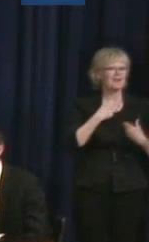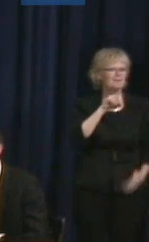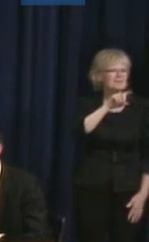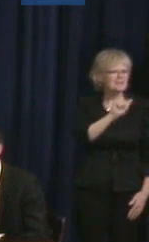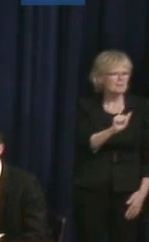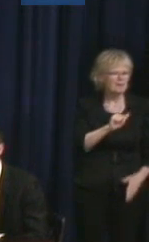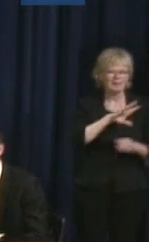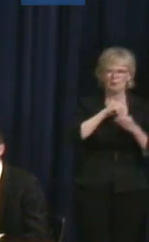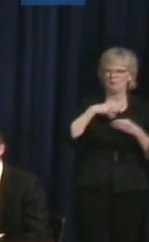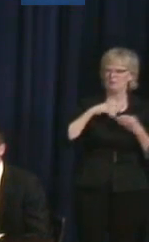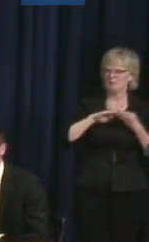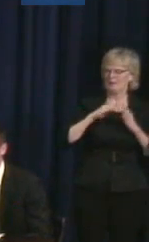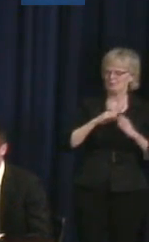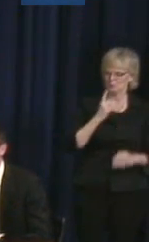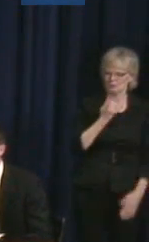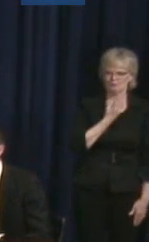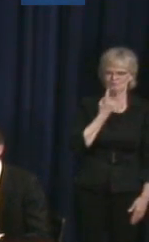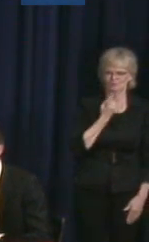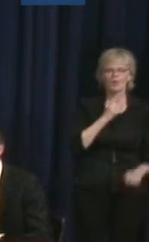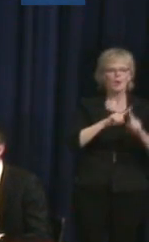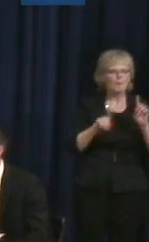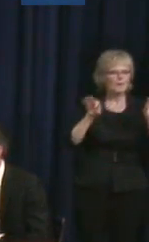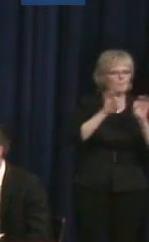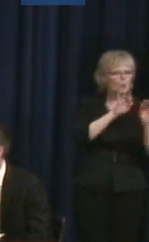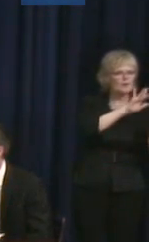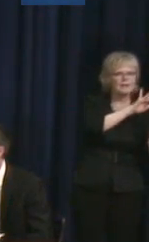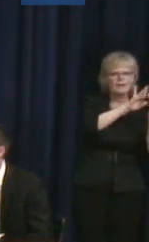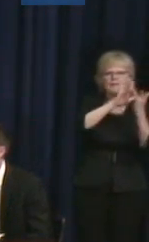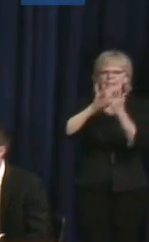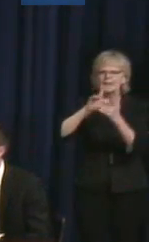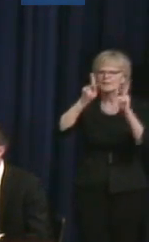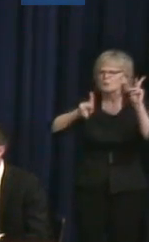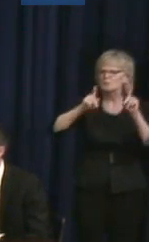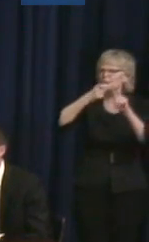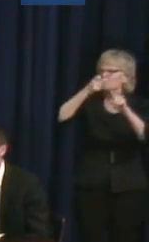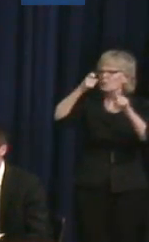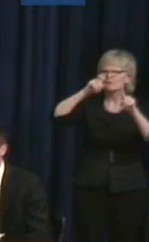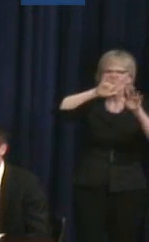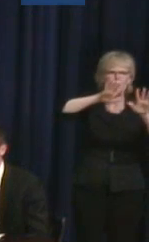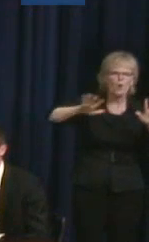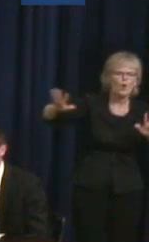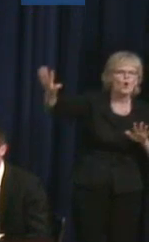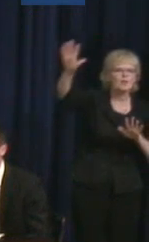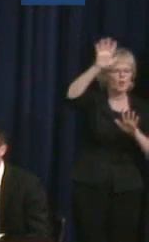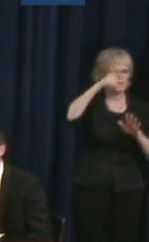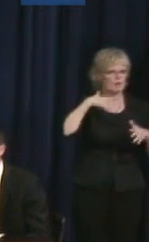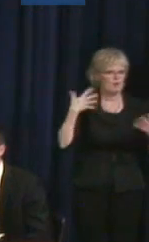But, being able to connect with people from far away on social media can be real empowering, because it's